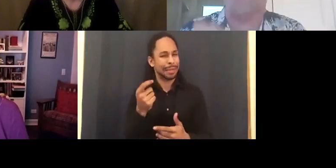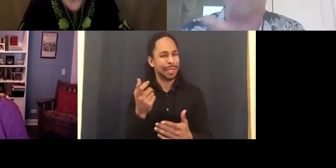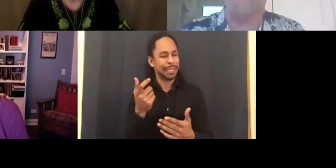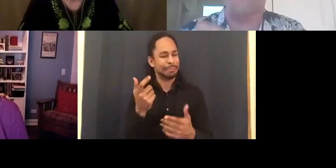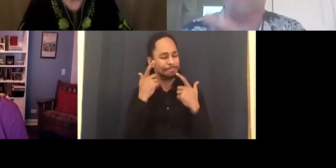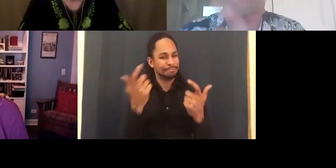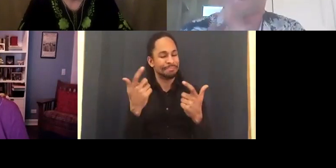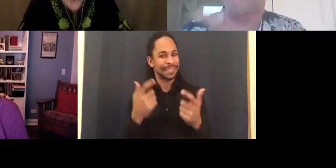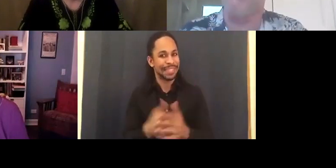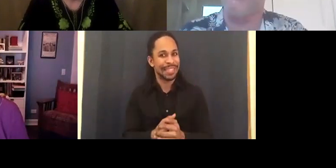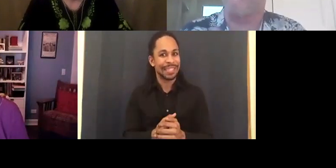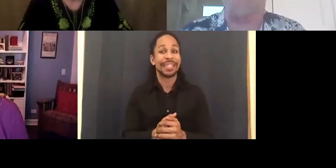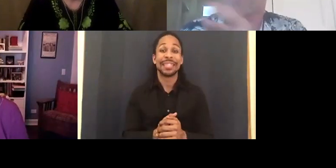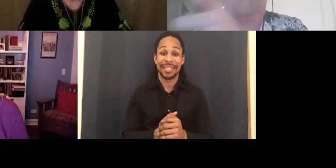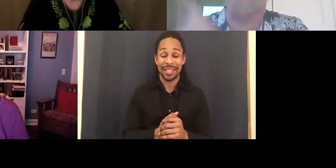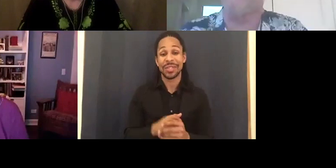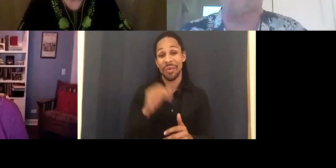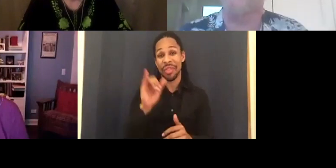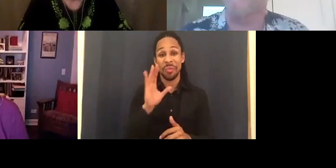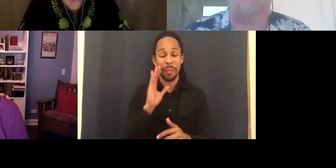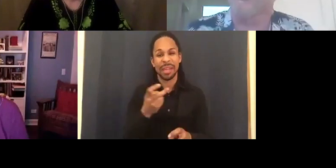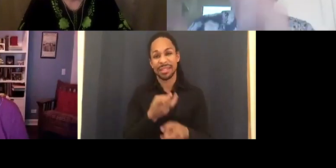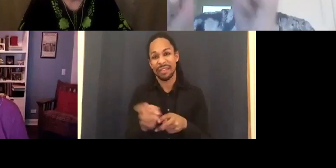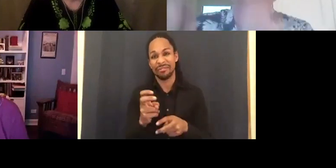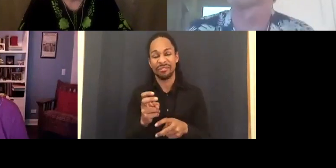one to beat. What would you say your least favorite